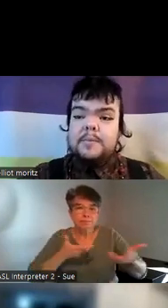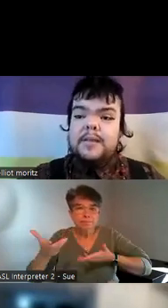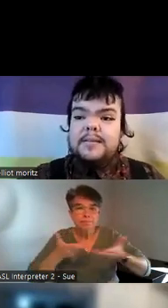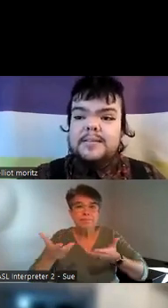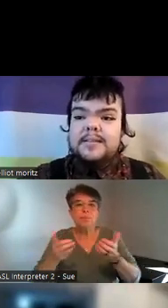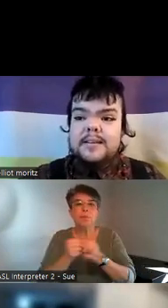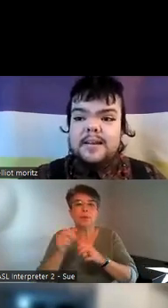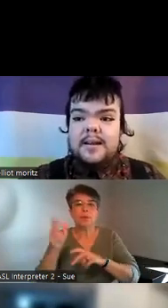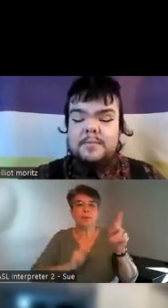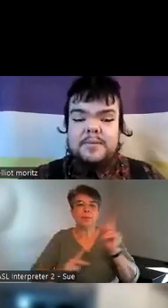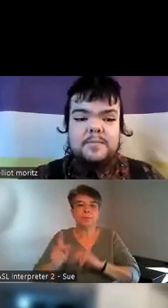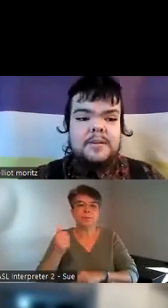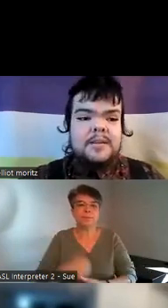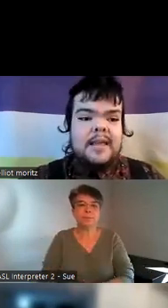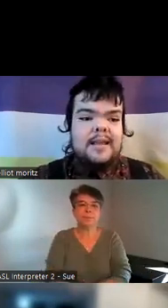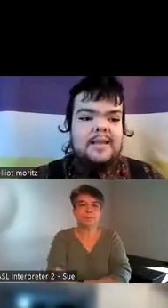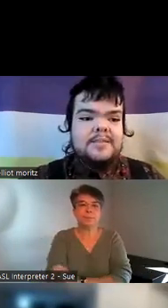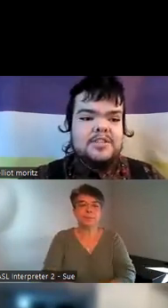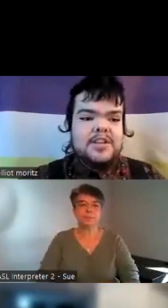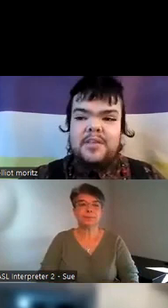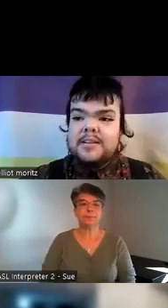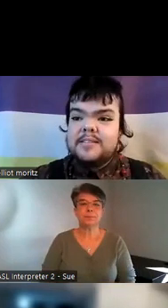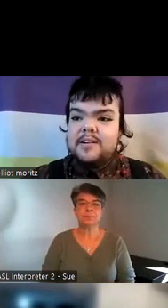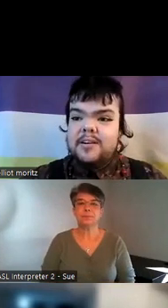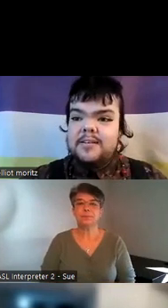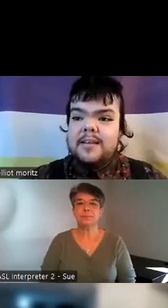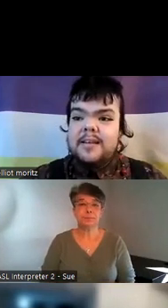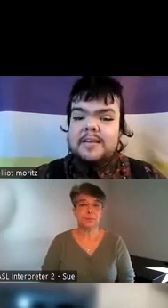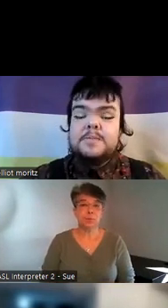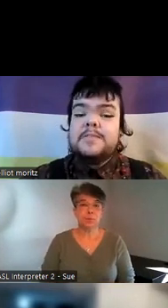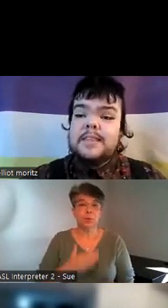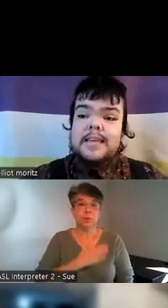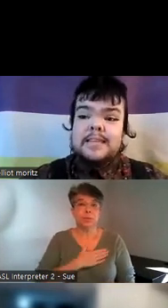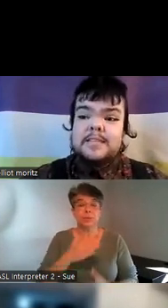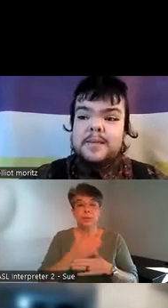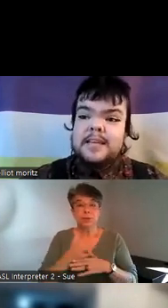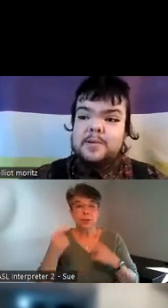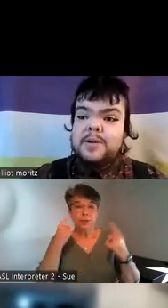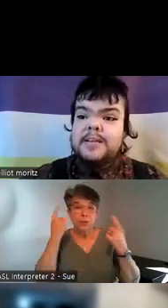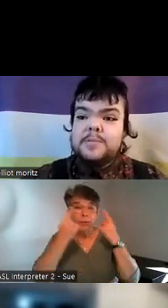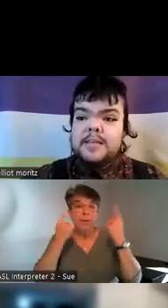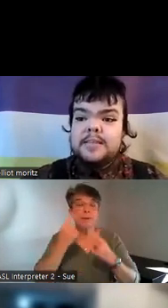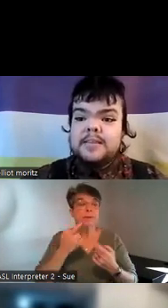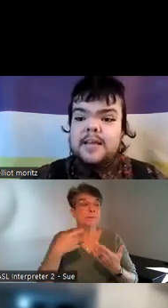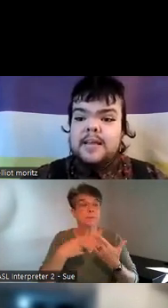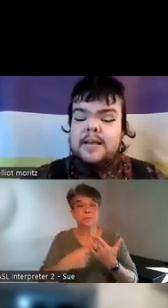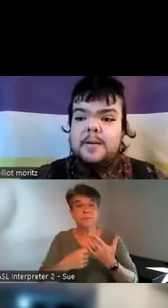people and um communicate and share thoughts on specifically accessibility and queerness within